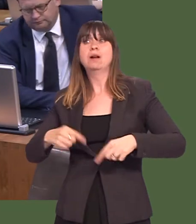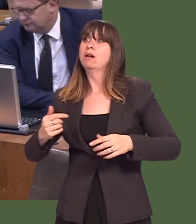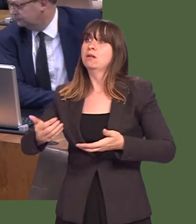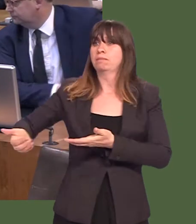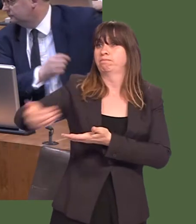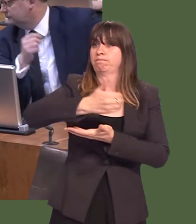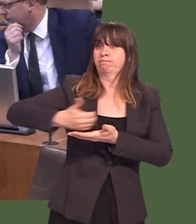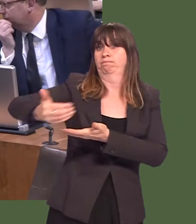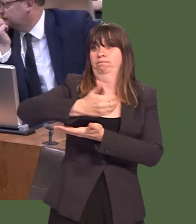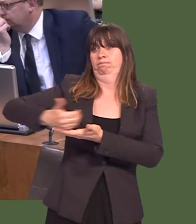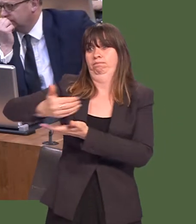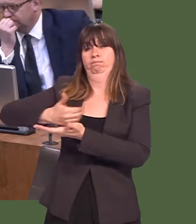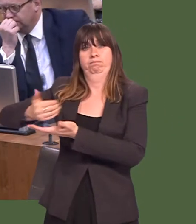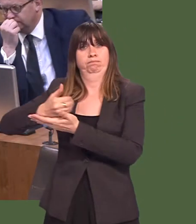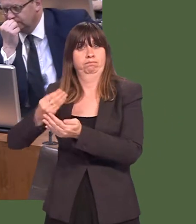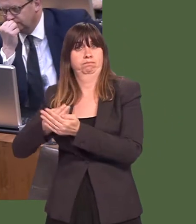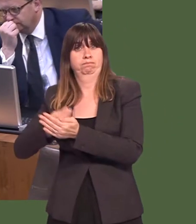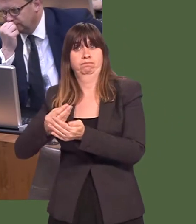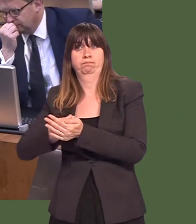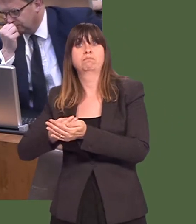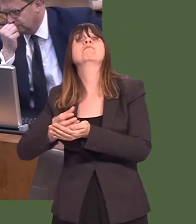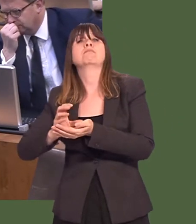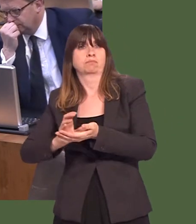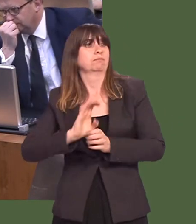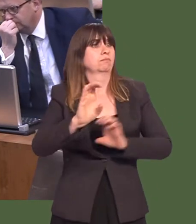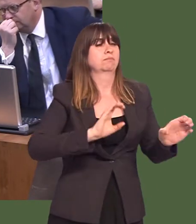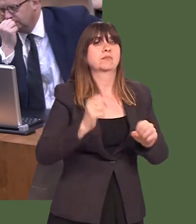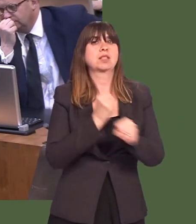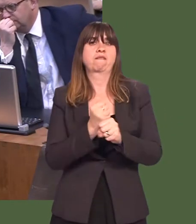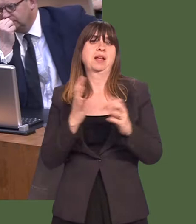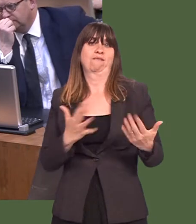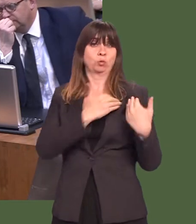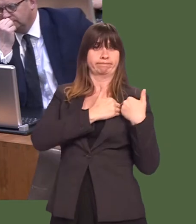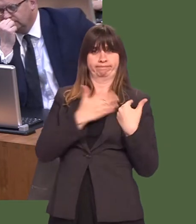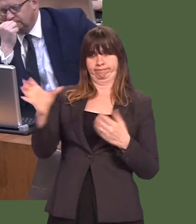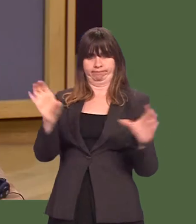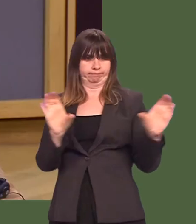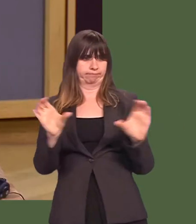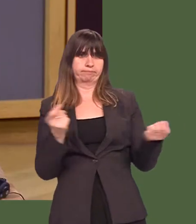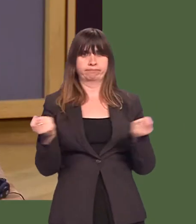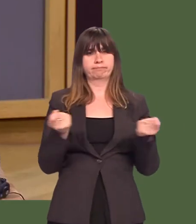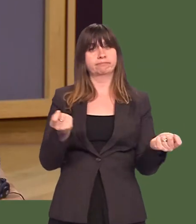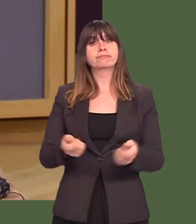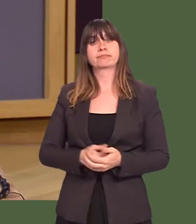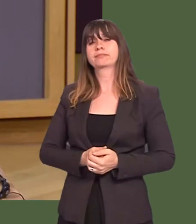and expenditure on public services to the level that people would expect is, of course, a matter for Governments to balance. Julie Morgan: 3.